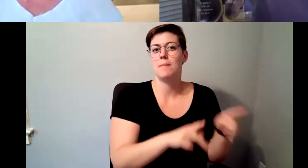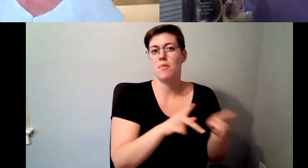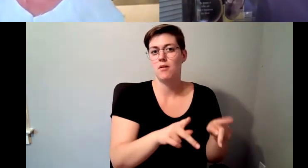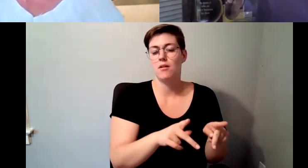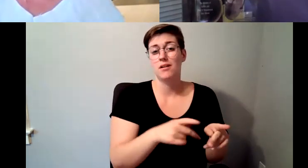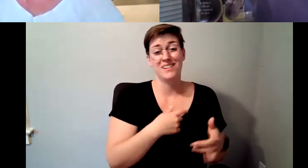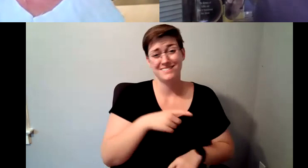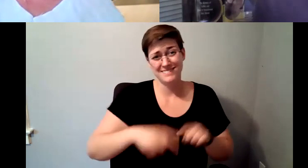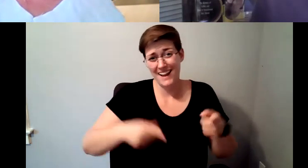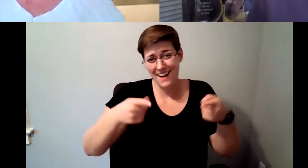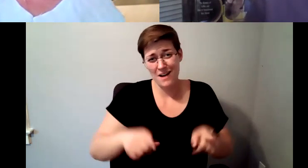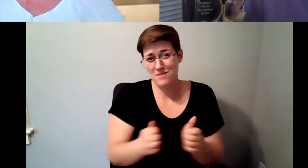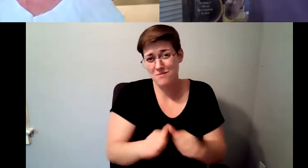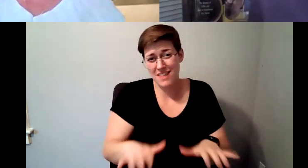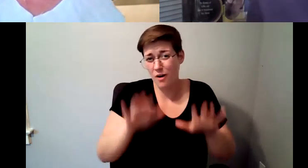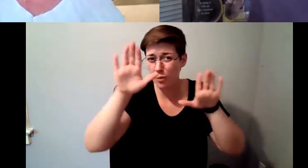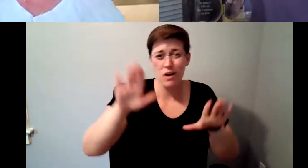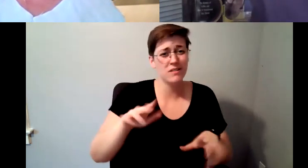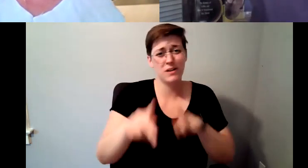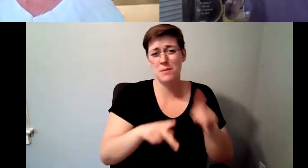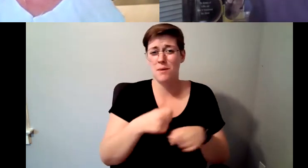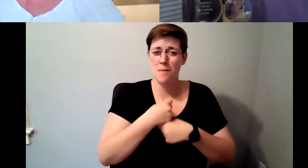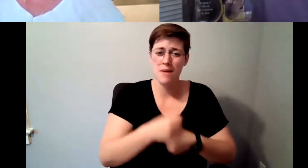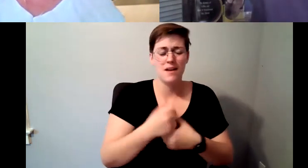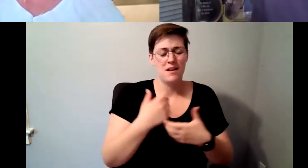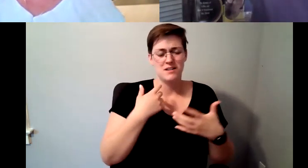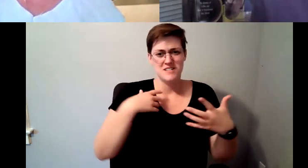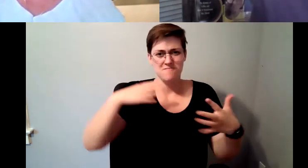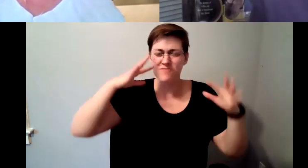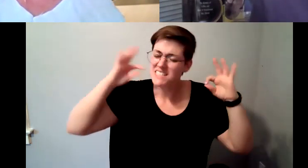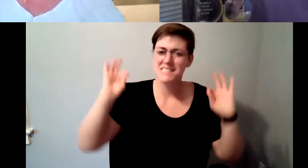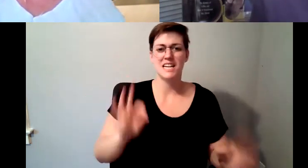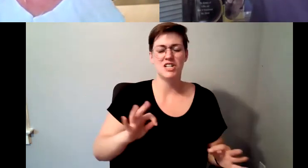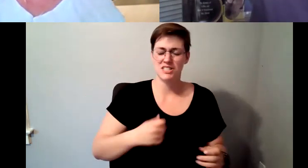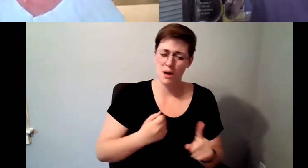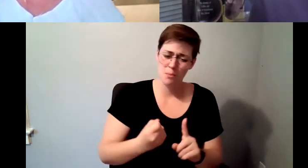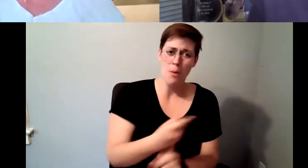D. Major Cohen: Making some crazy decisions and doing things to bring coffee to a different